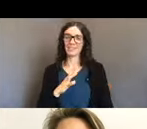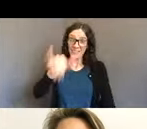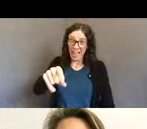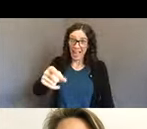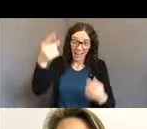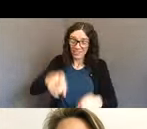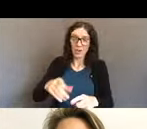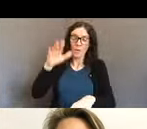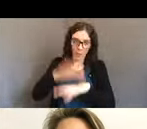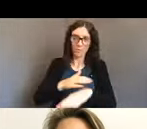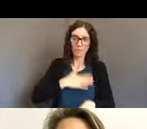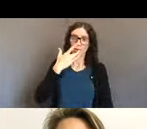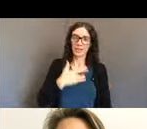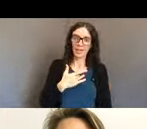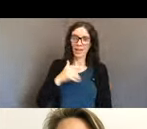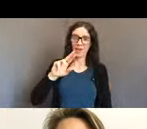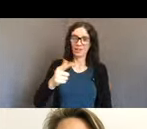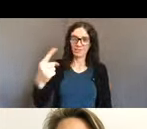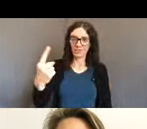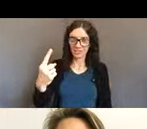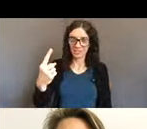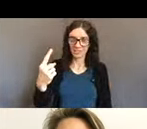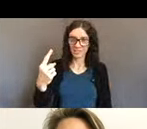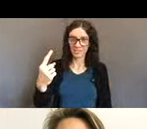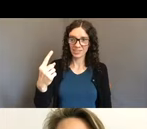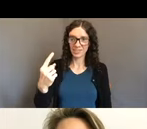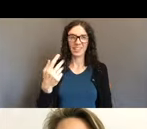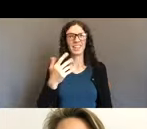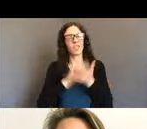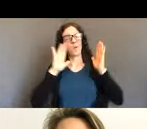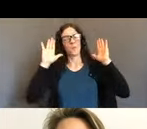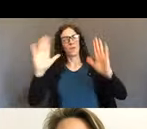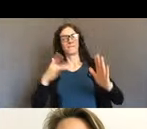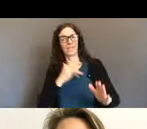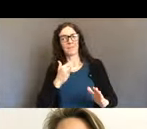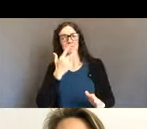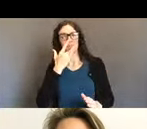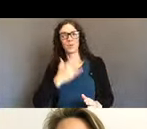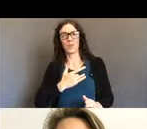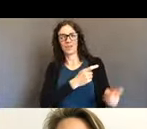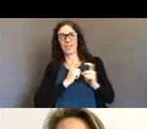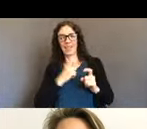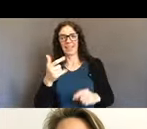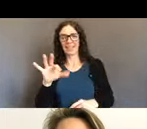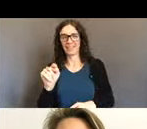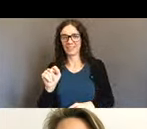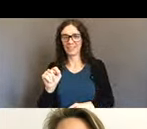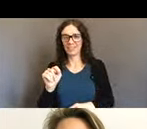is that families and patients and their loved ones and care providers will now know that they have access to